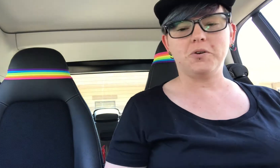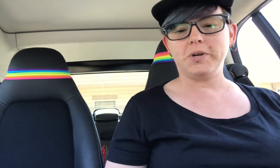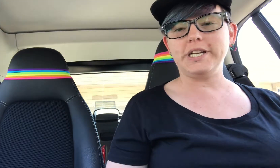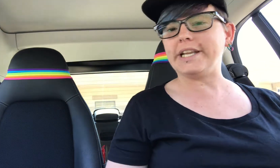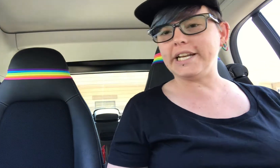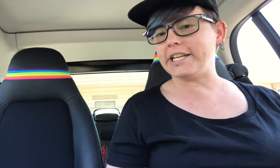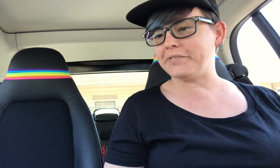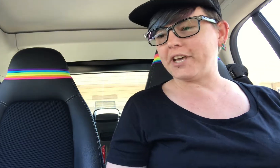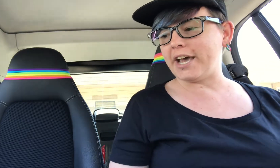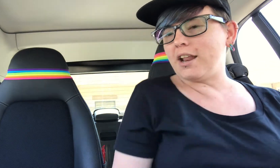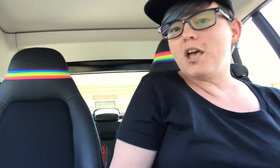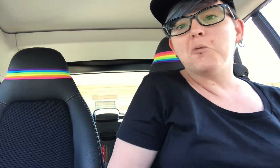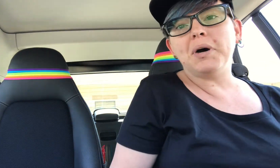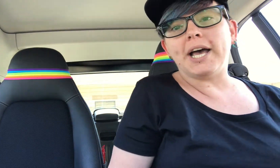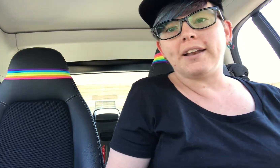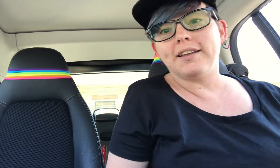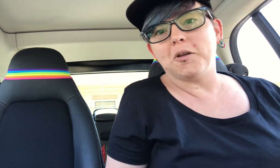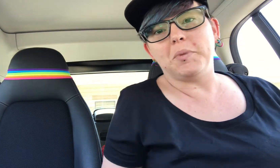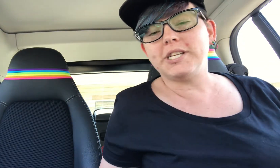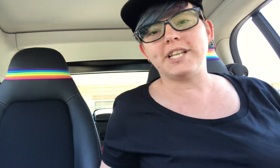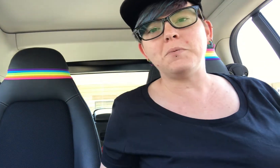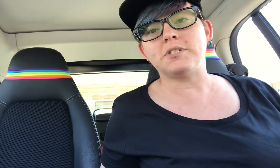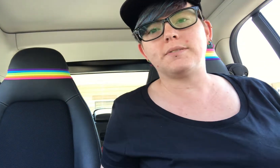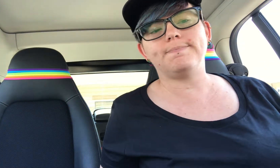So, we didn't get any of that, but... because that was .... [beeping] ...